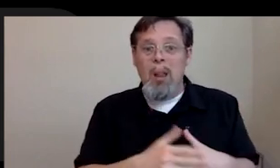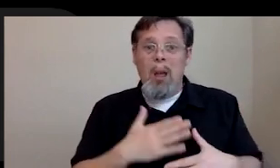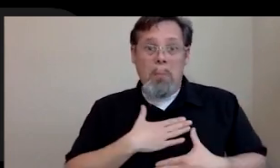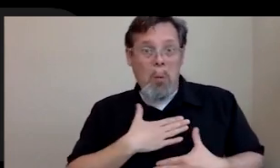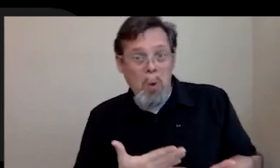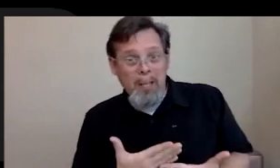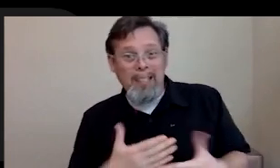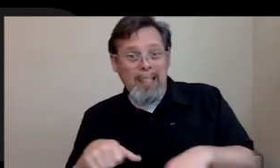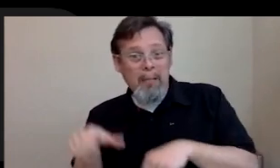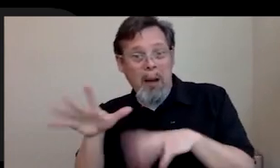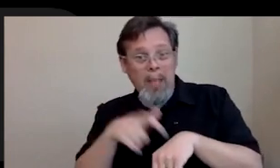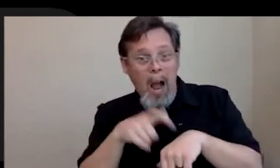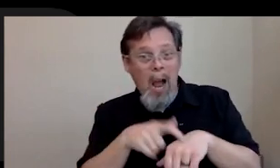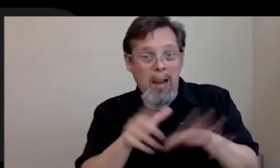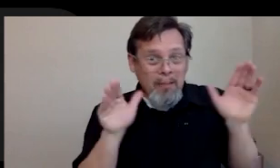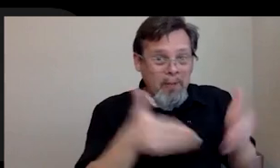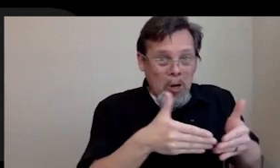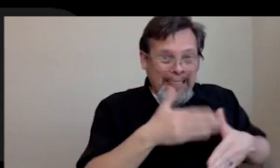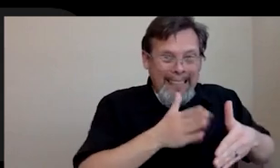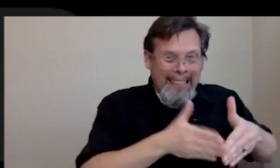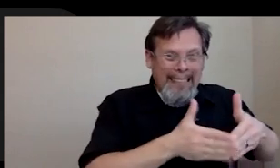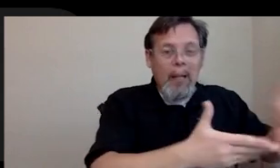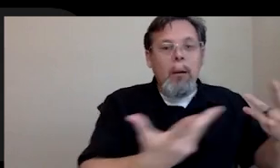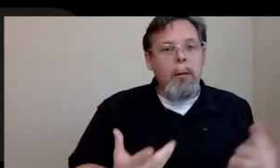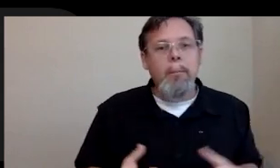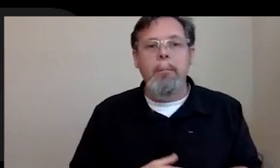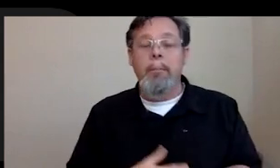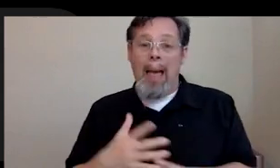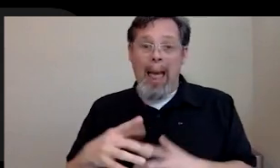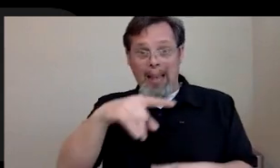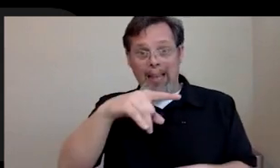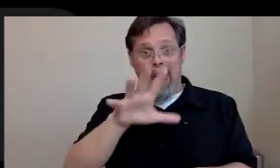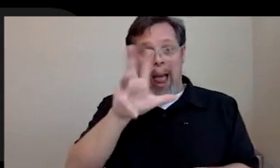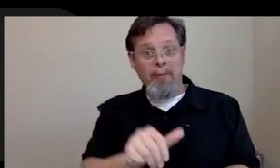in your life to get better. I'll say as an African-American, I. I don't know. I'm from the